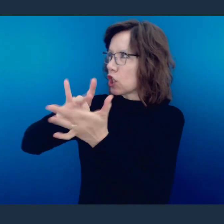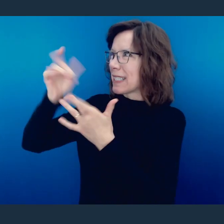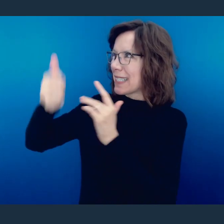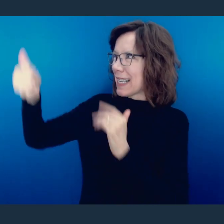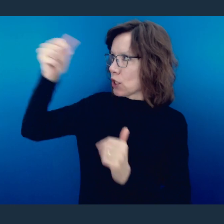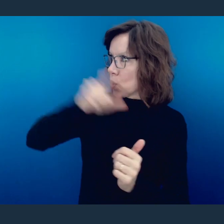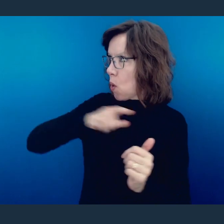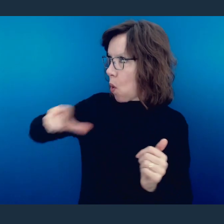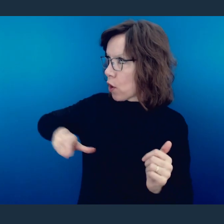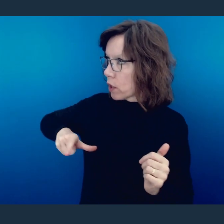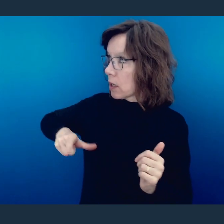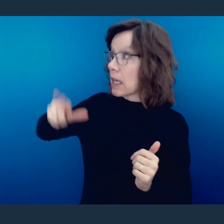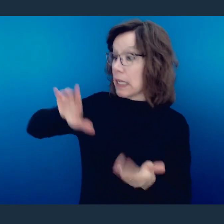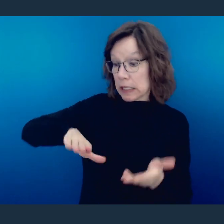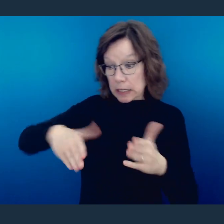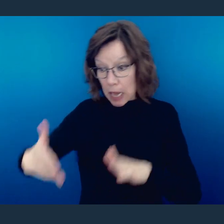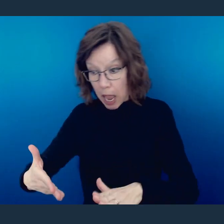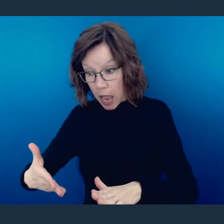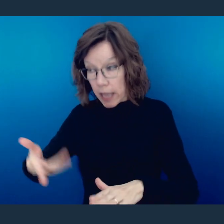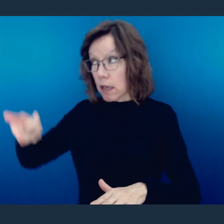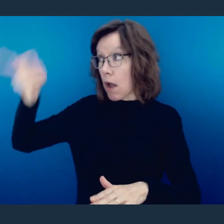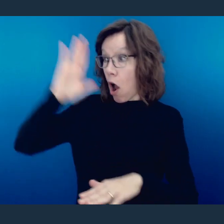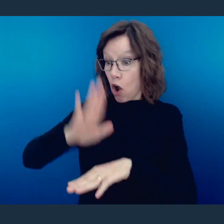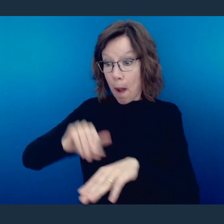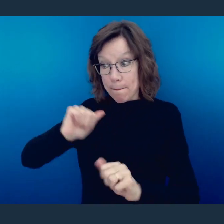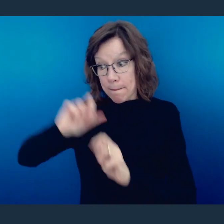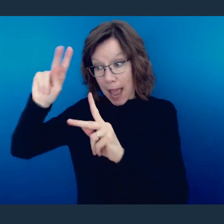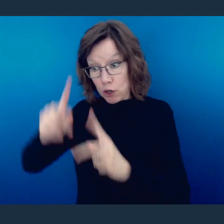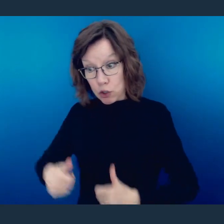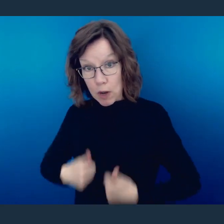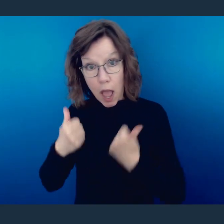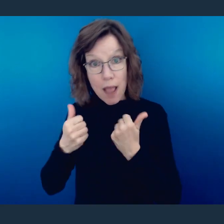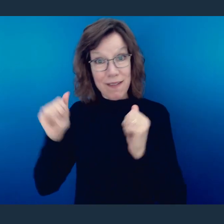in our heart that God raised Him from the dead, that we shall be saved, in light of